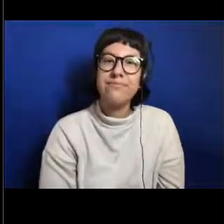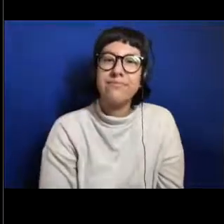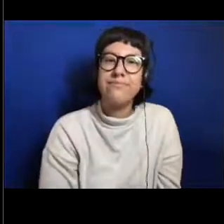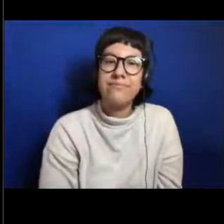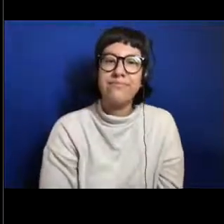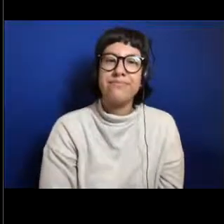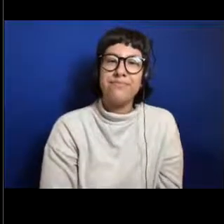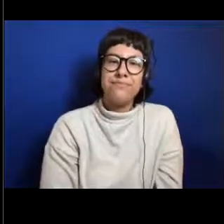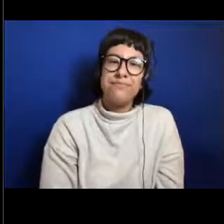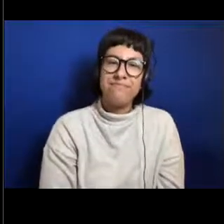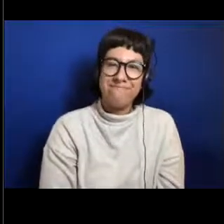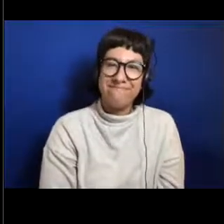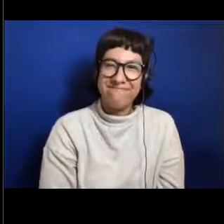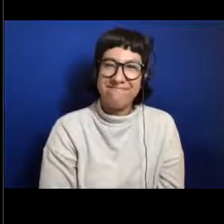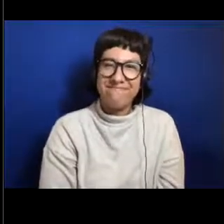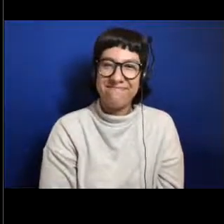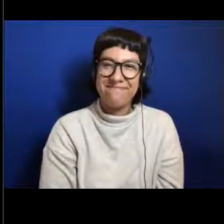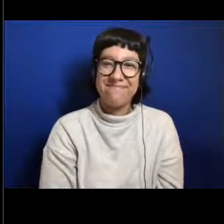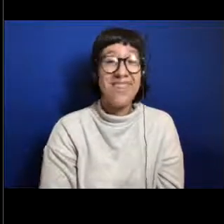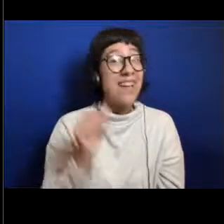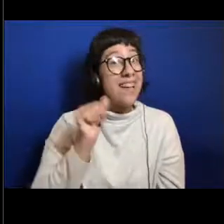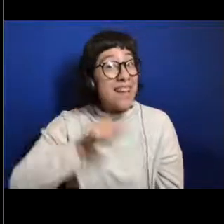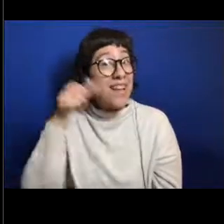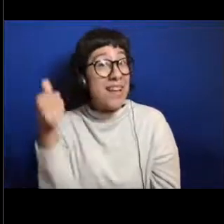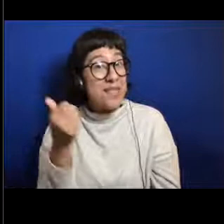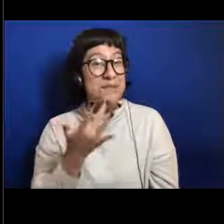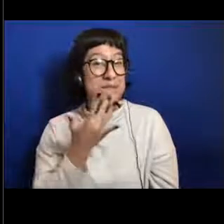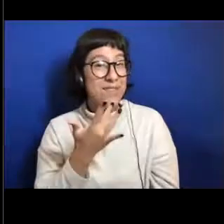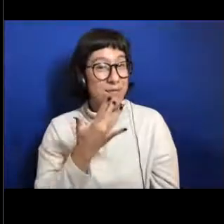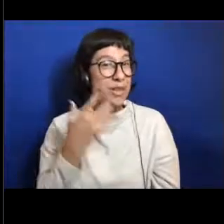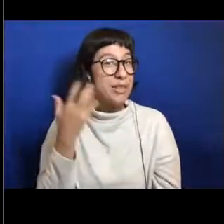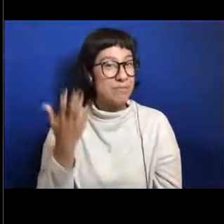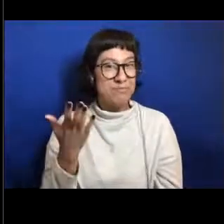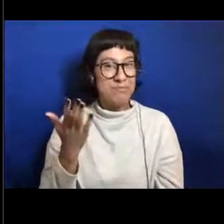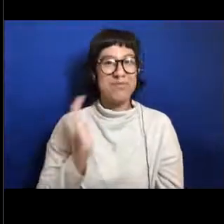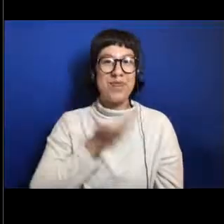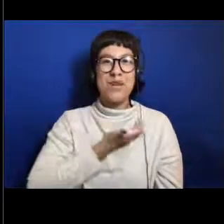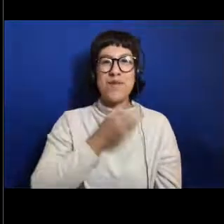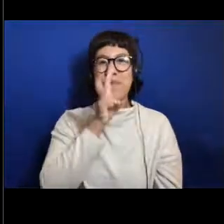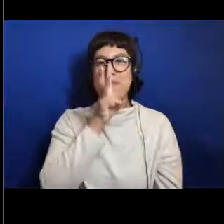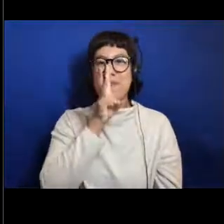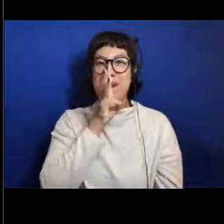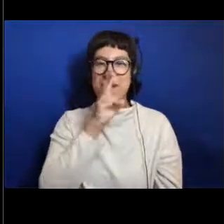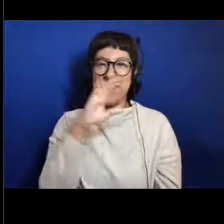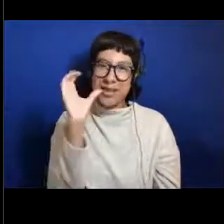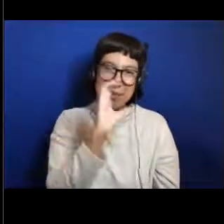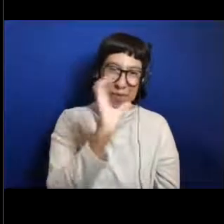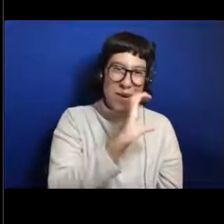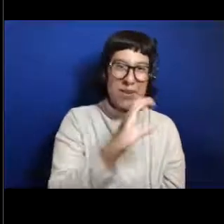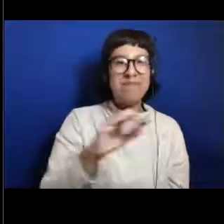So another favorite of our water column explorers are anglerfish.